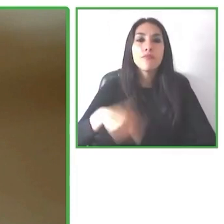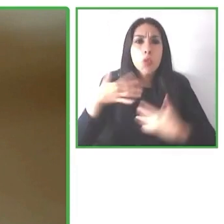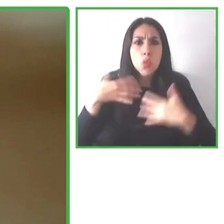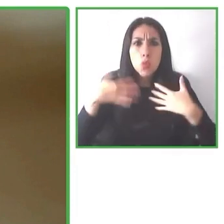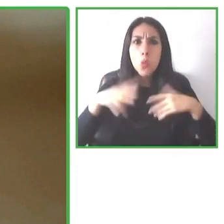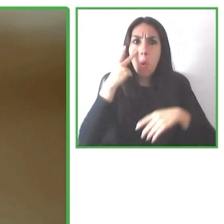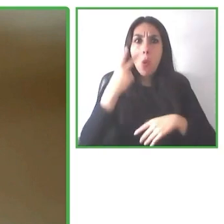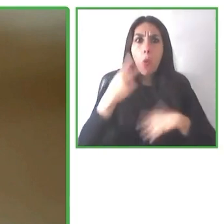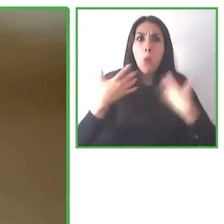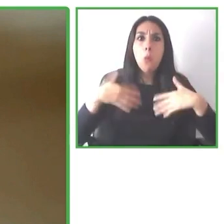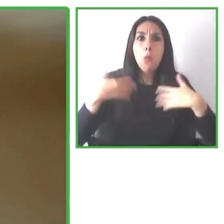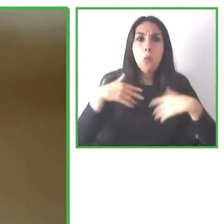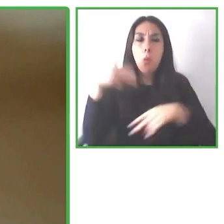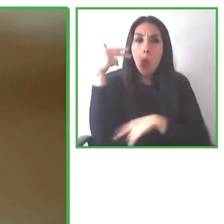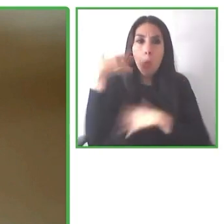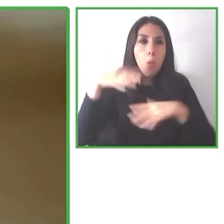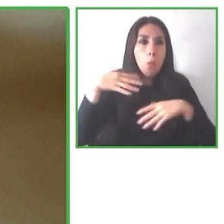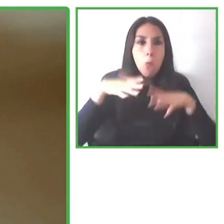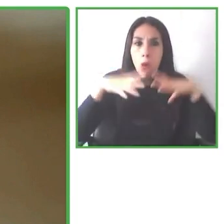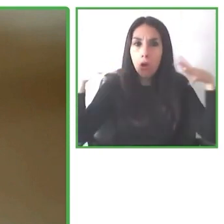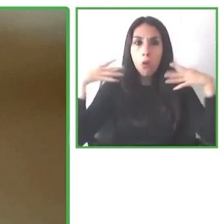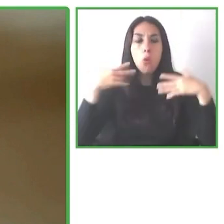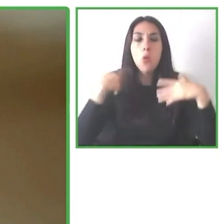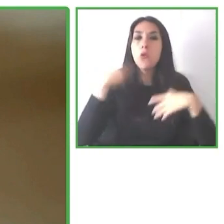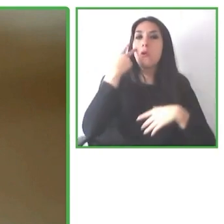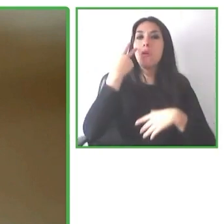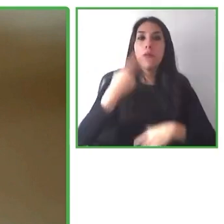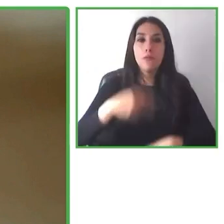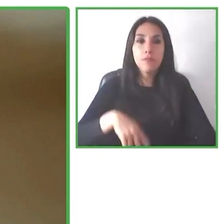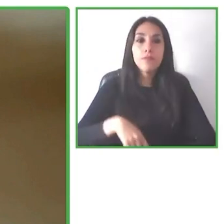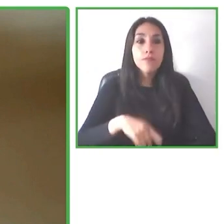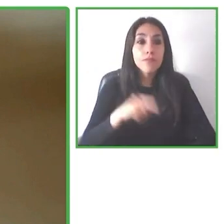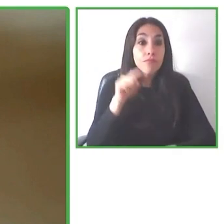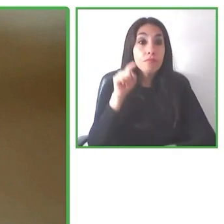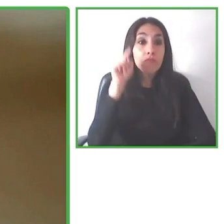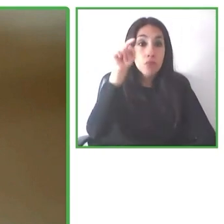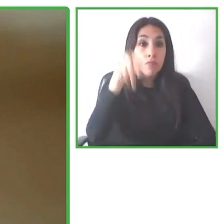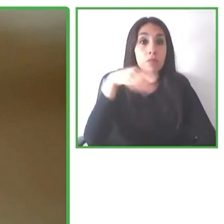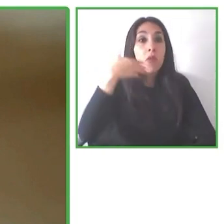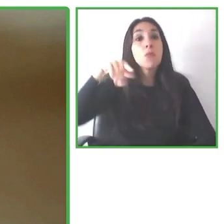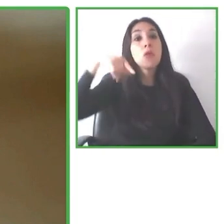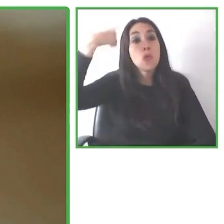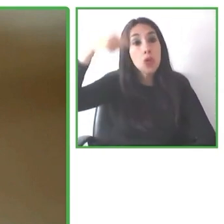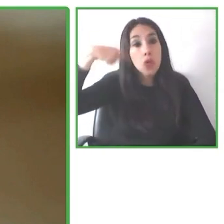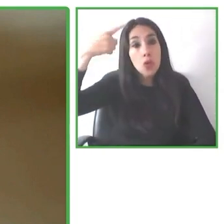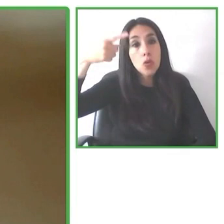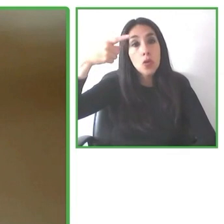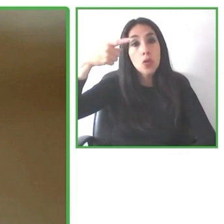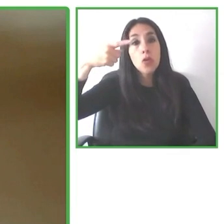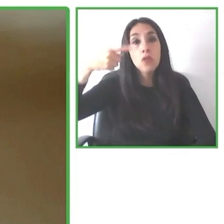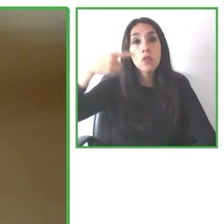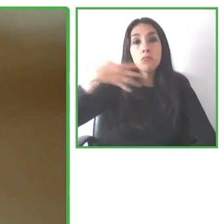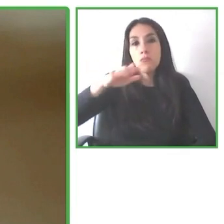got there, yes, the hotel itself was accessible. But then when I tried to move about the city, I found myself